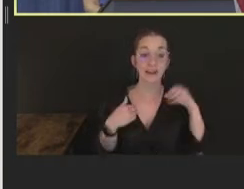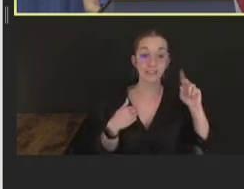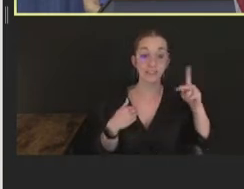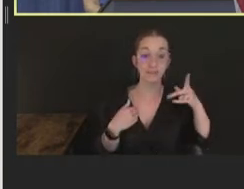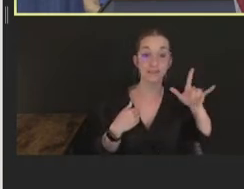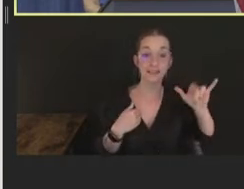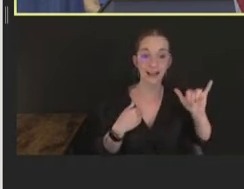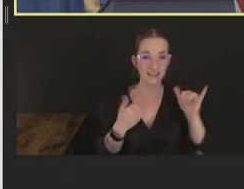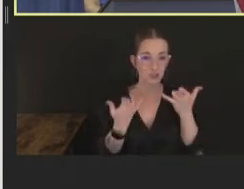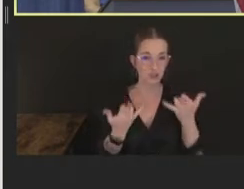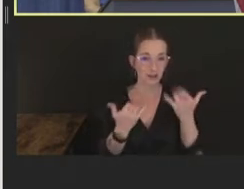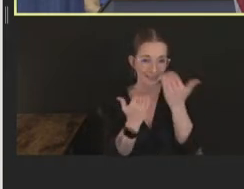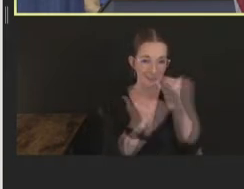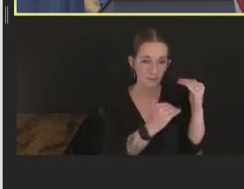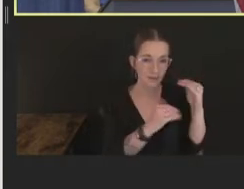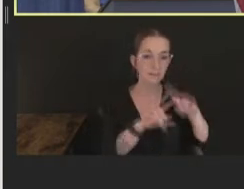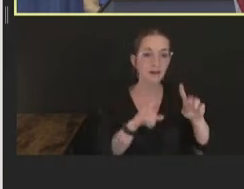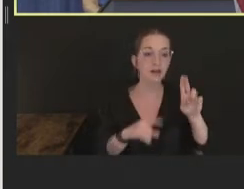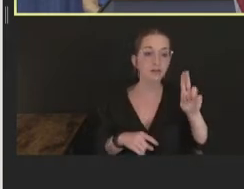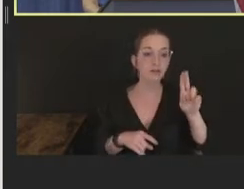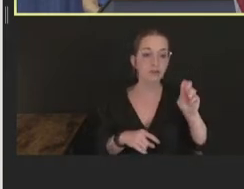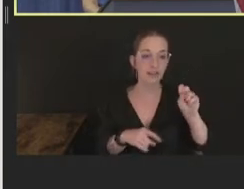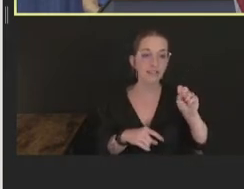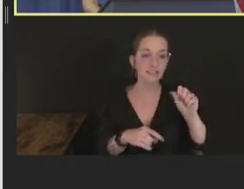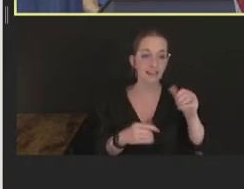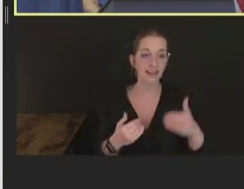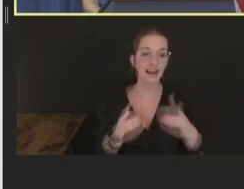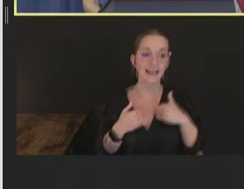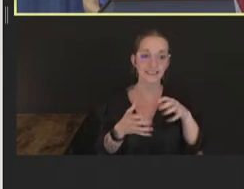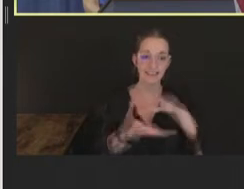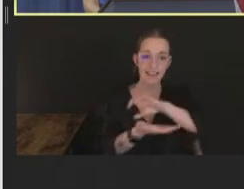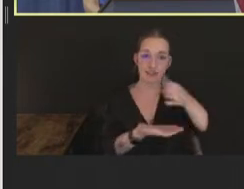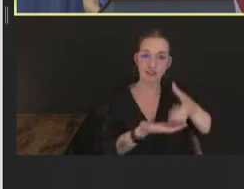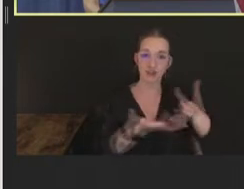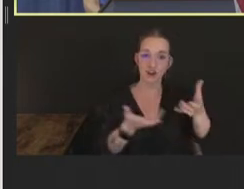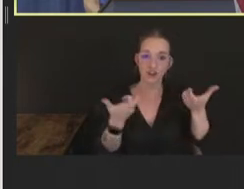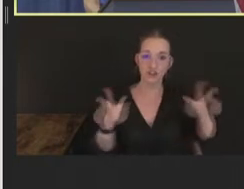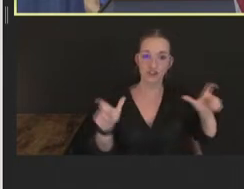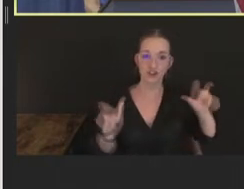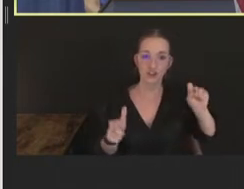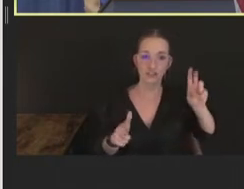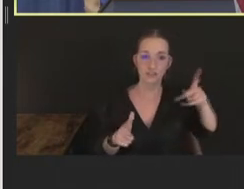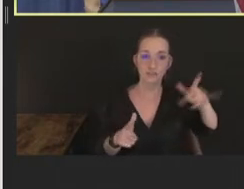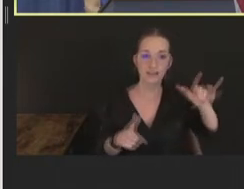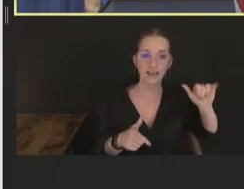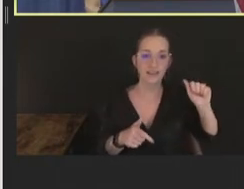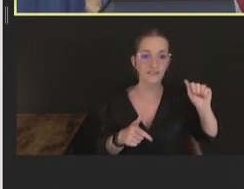has a large supply of ACAM2000, and I'm sure we'll hear more about that in the next talk. Next slide.